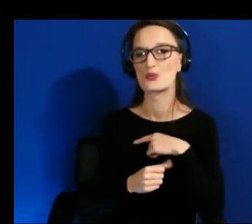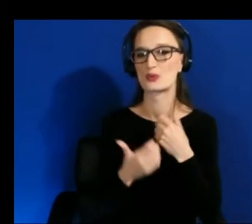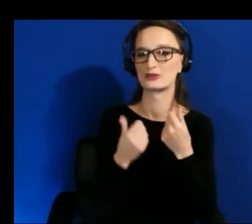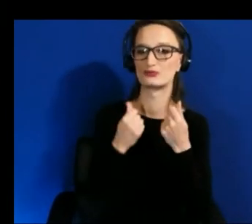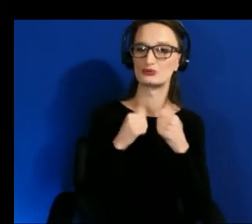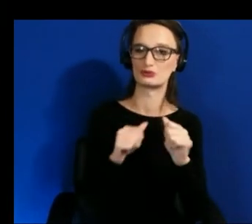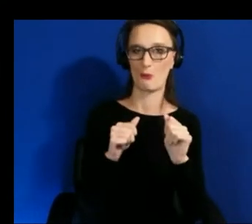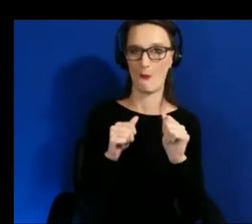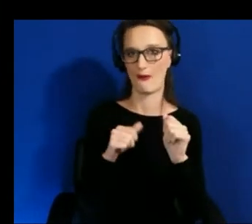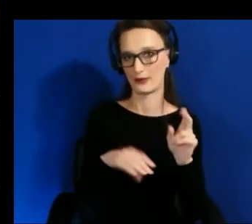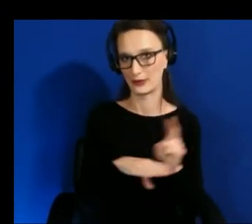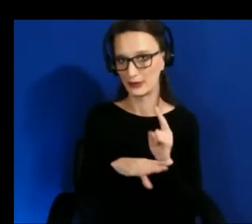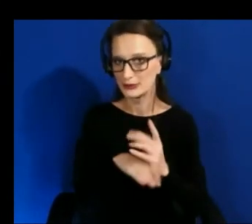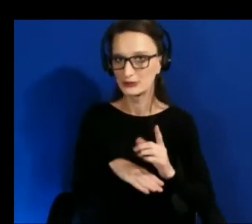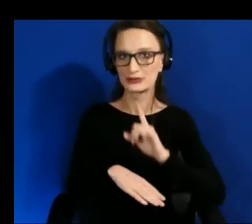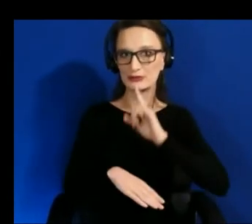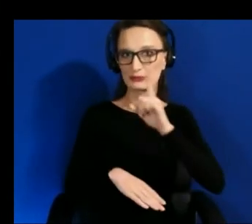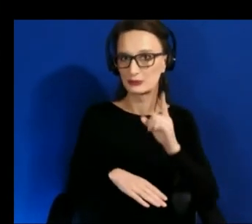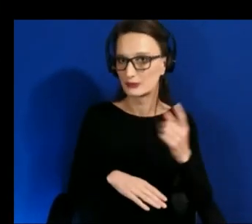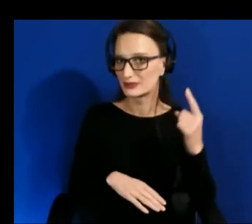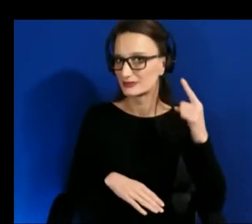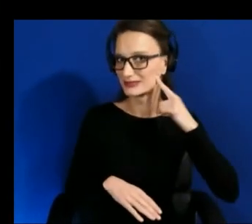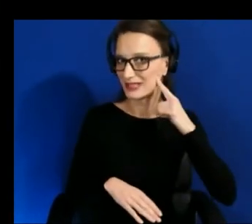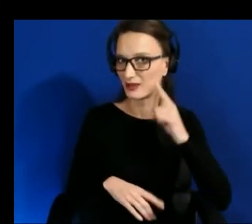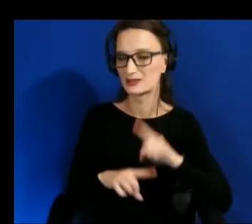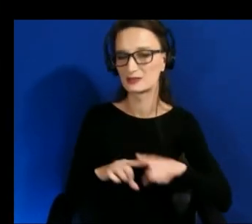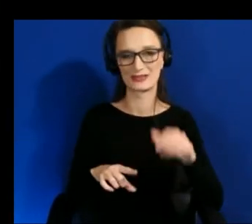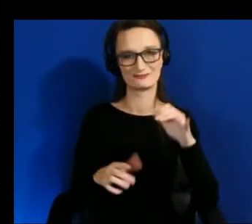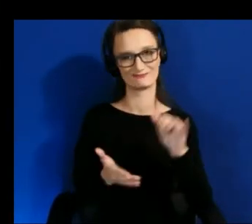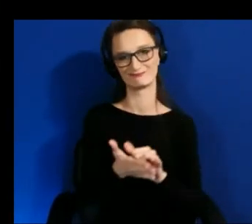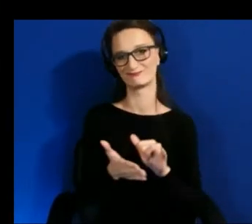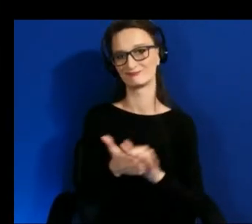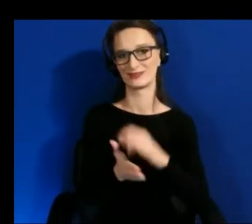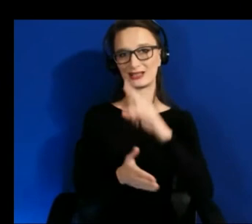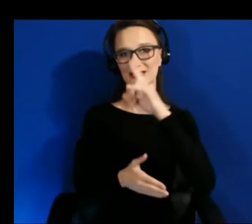it was really hard to tell where the ball was at a certain time we actually tried like a ball